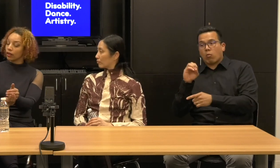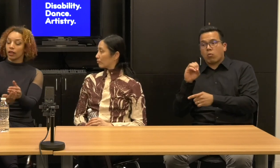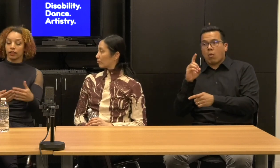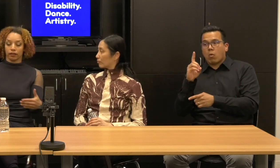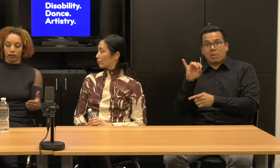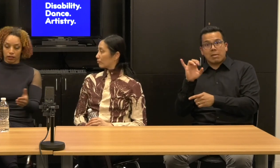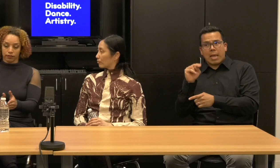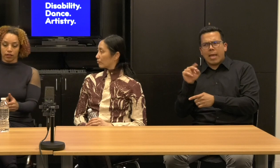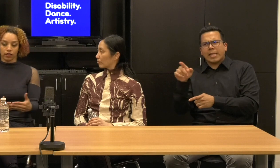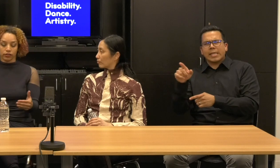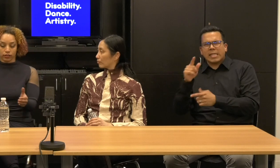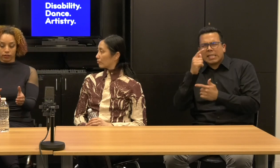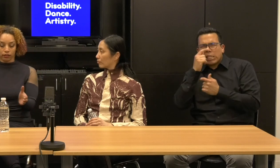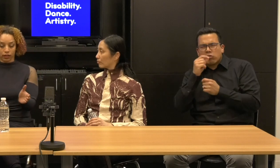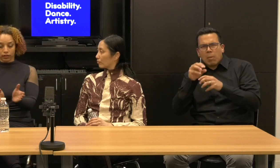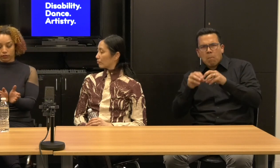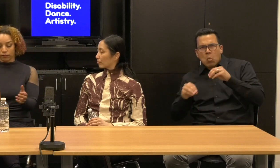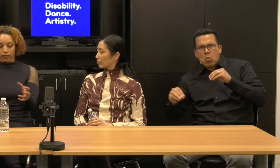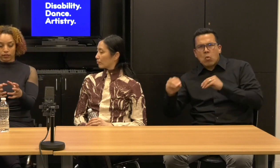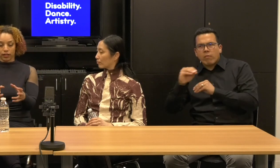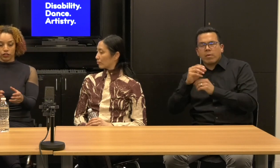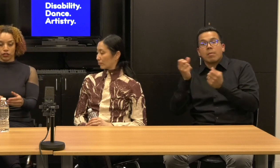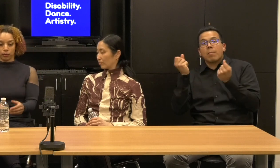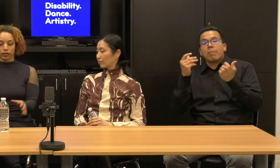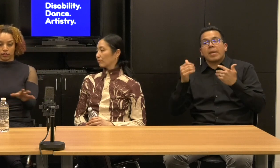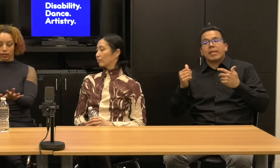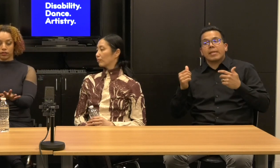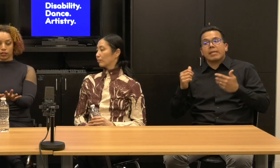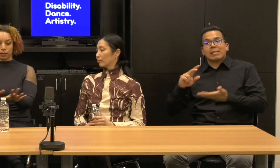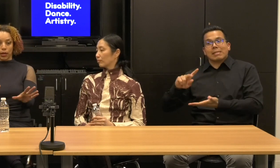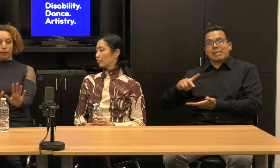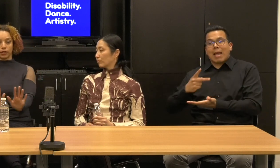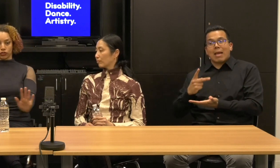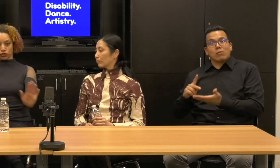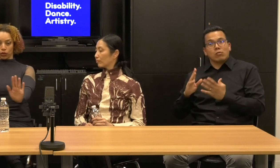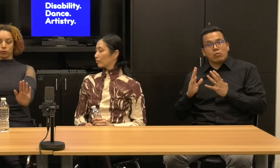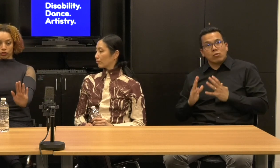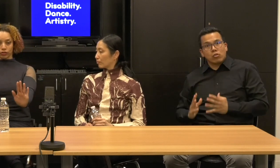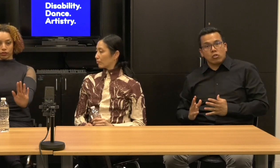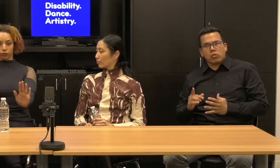There are a lot of dancer sort of installations where the dance does become these sculptures